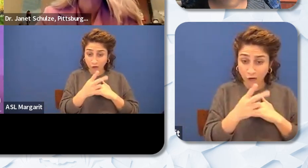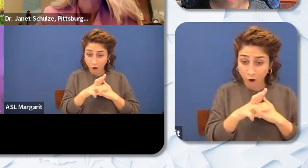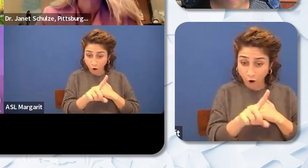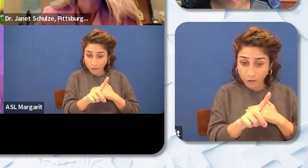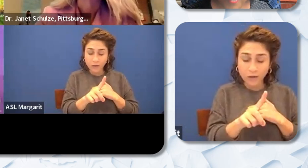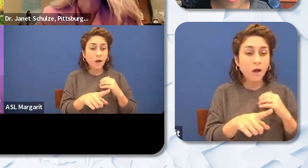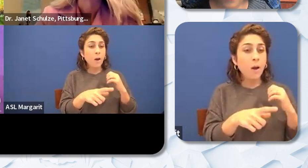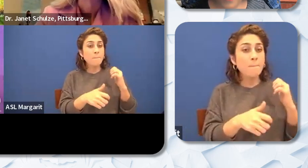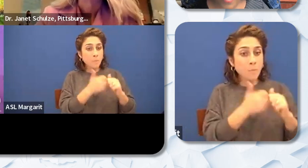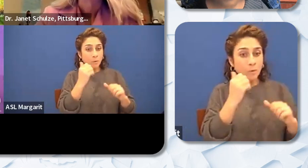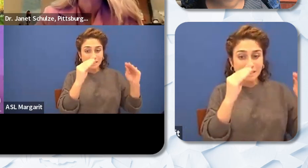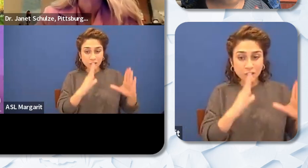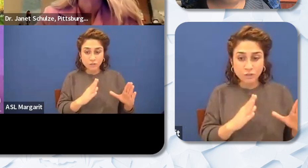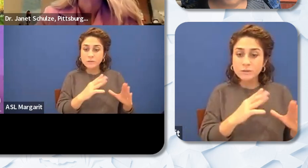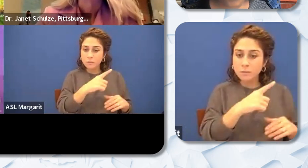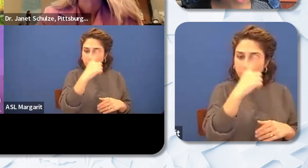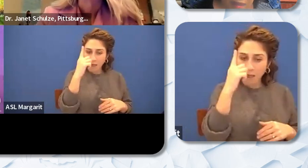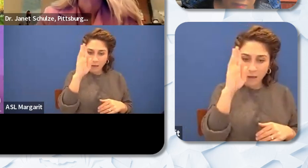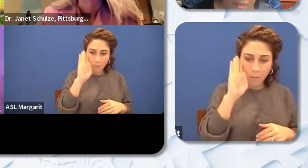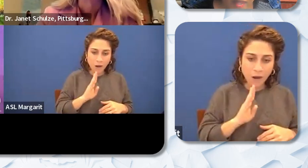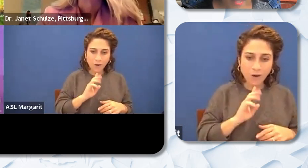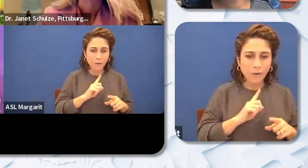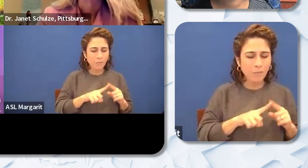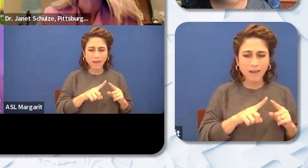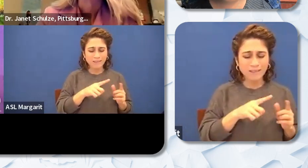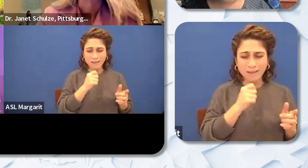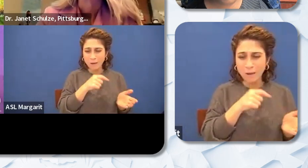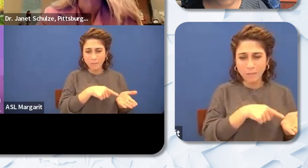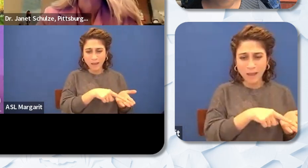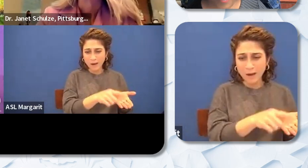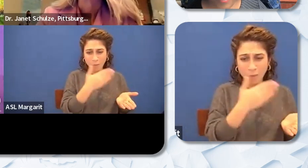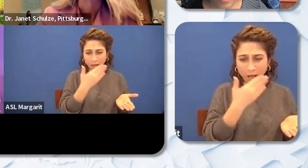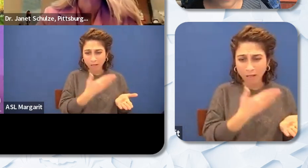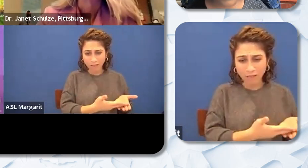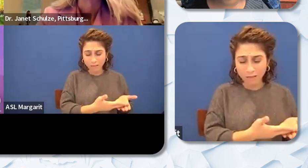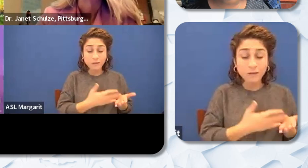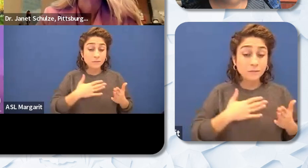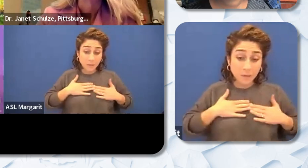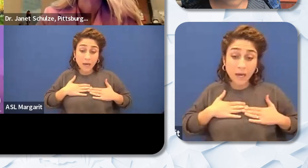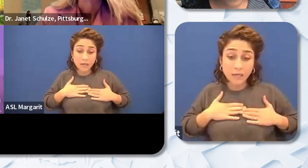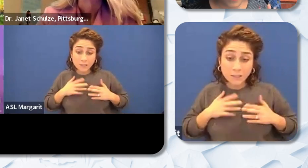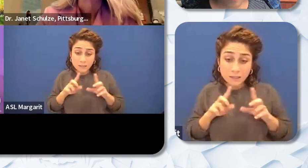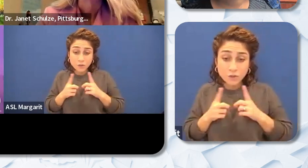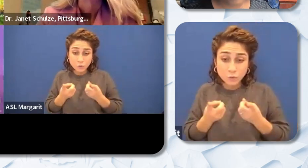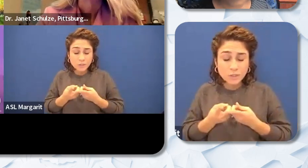brown and they are not paid well. My district is different. Our district pays our preschool